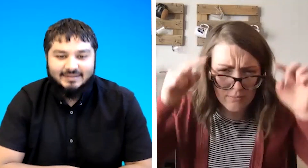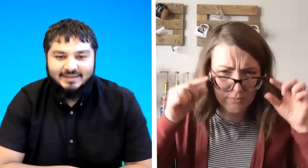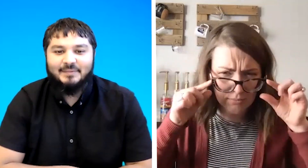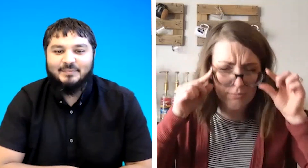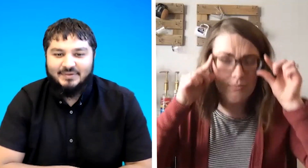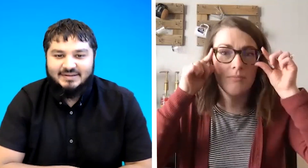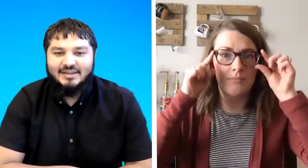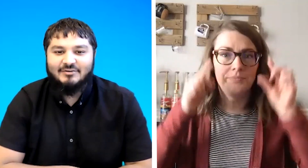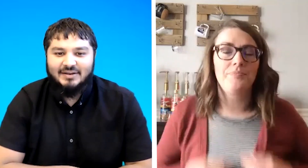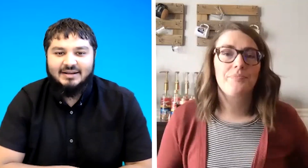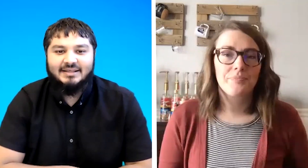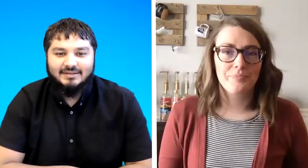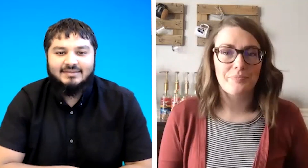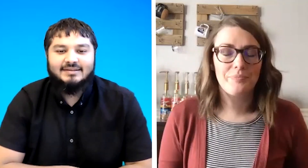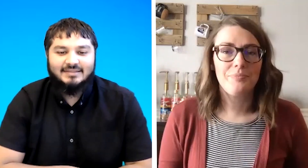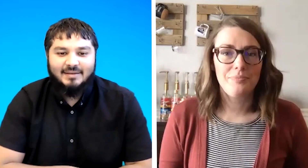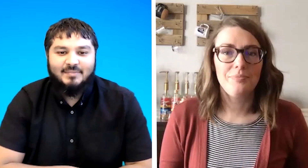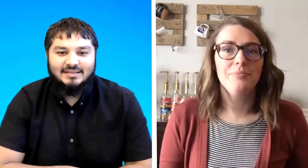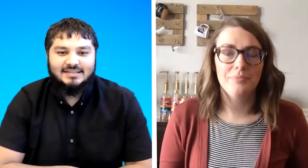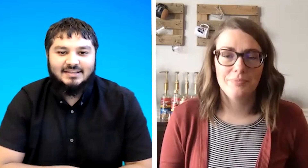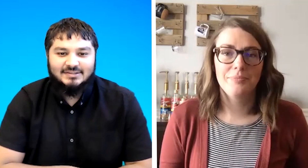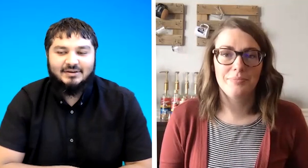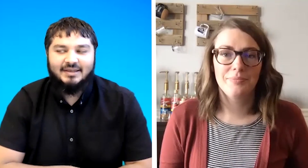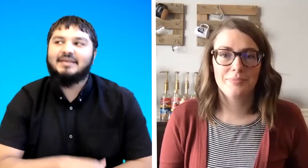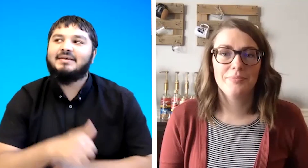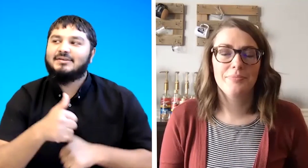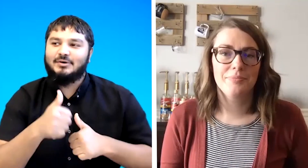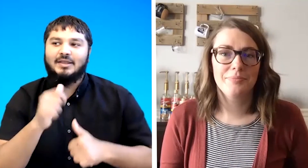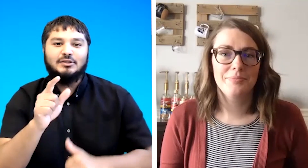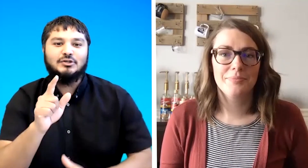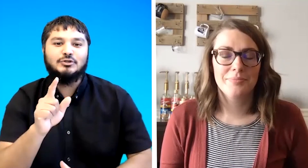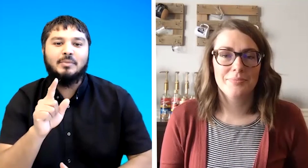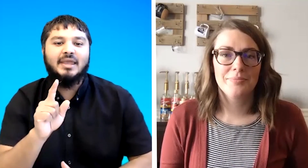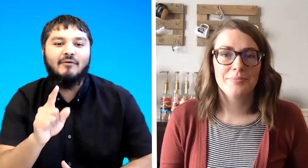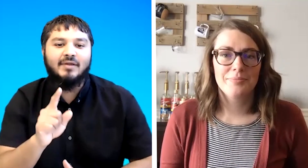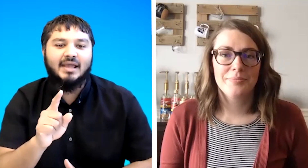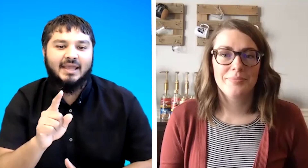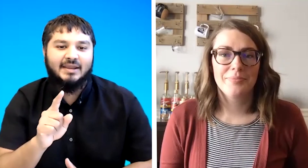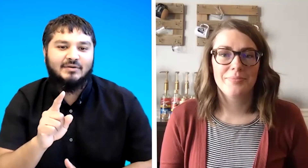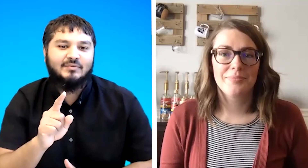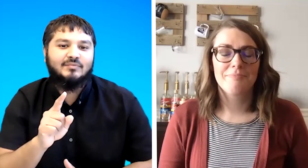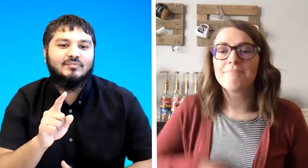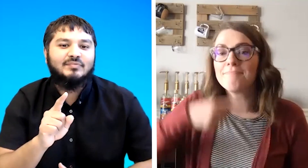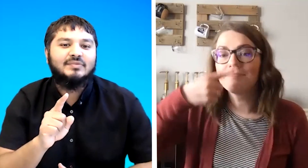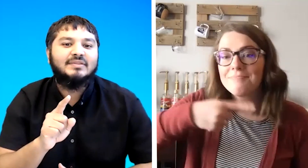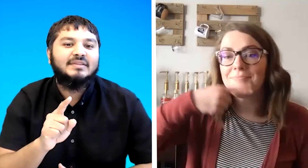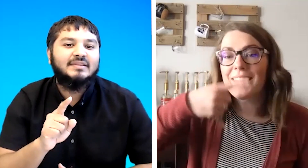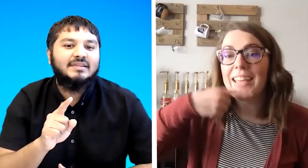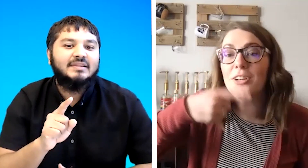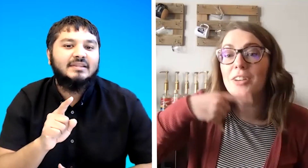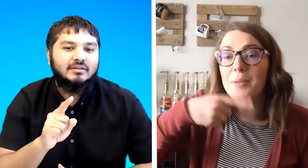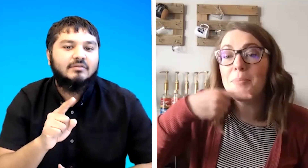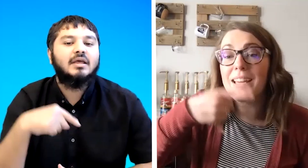yeah definitely that makes sense okay so can you just show me hearing again hearing because